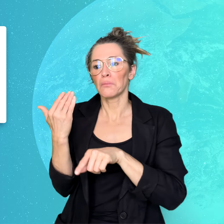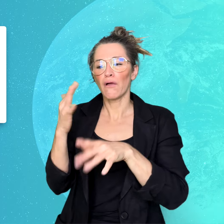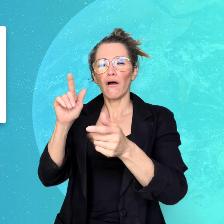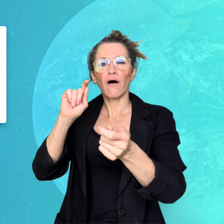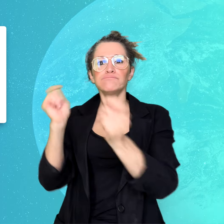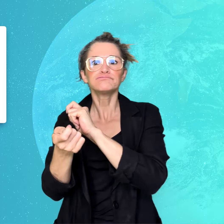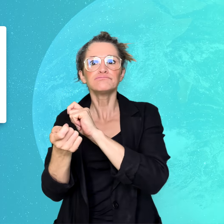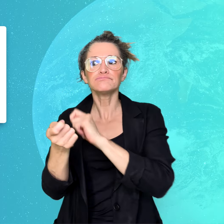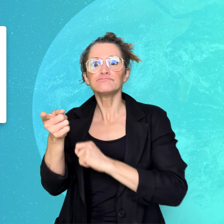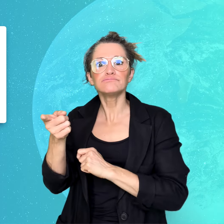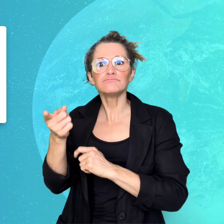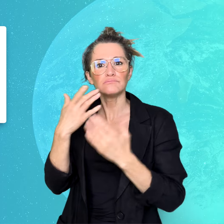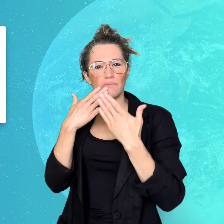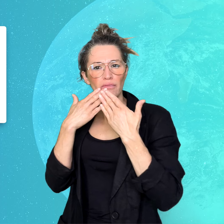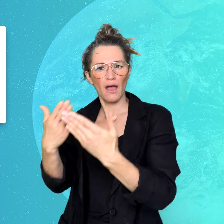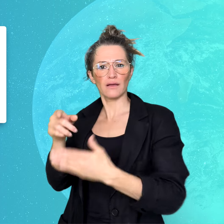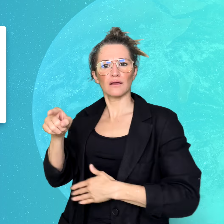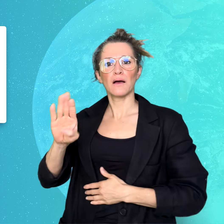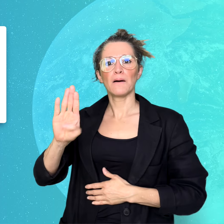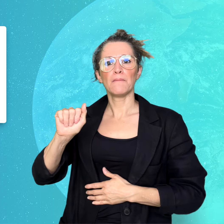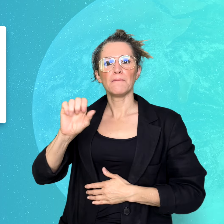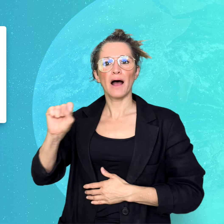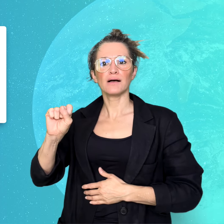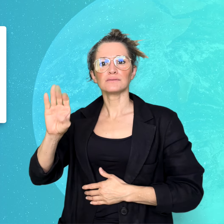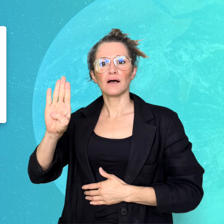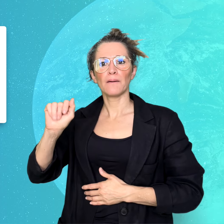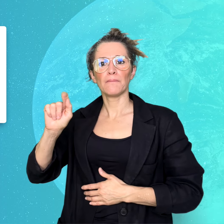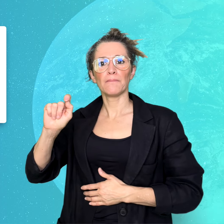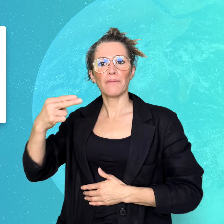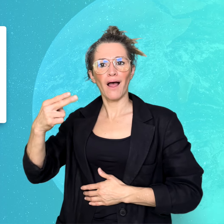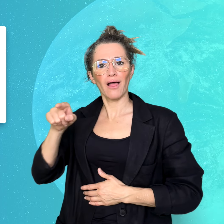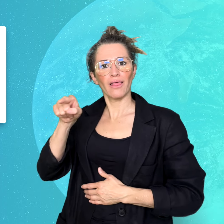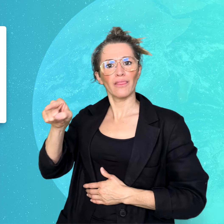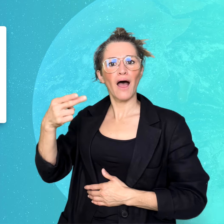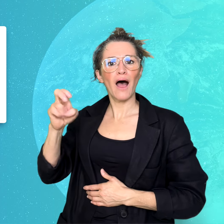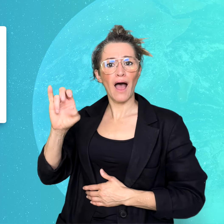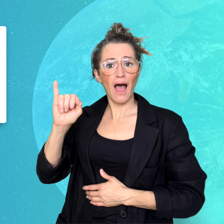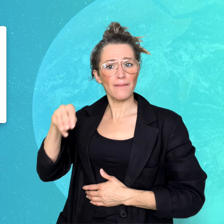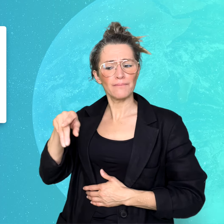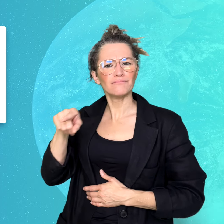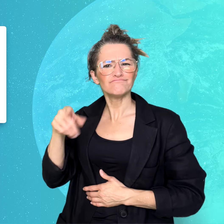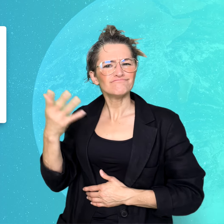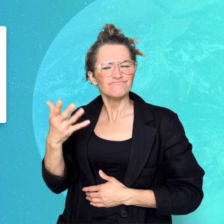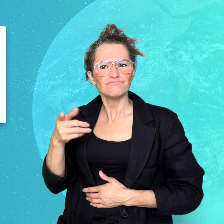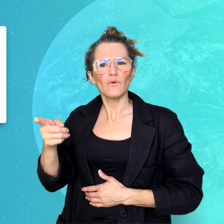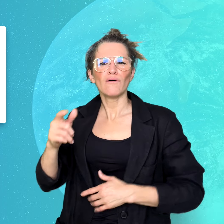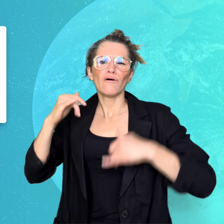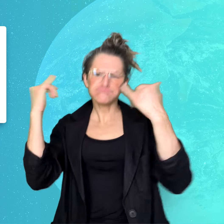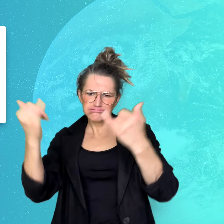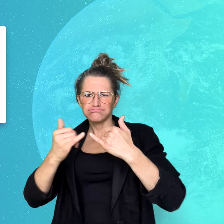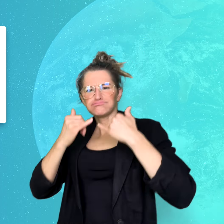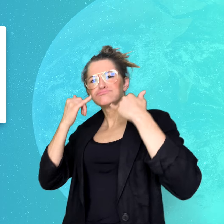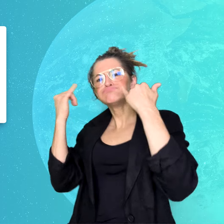of BassBath at Heim, a techno club. Organized by Transparent